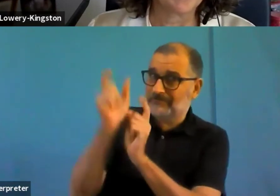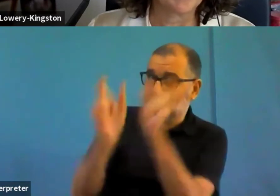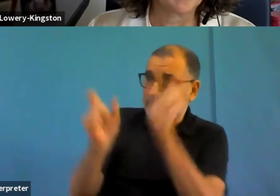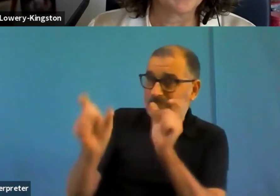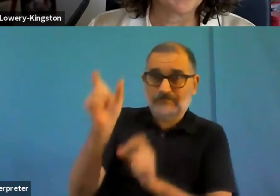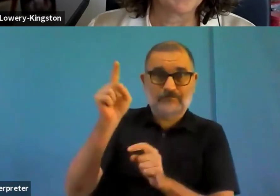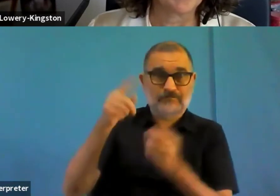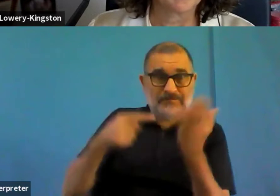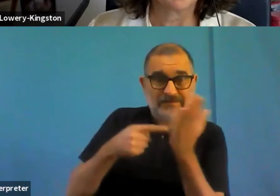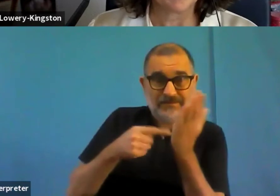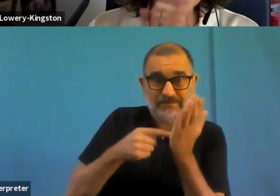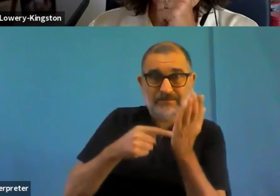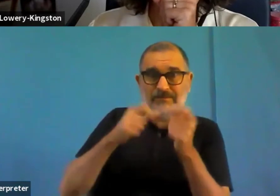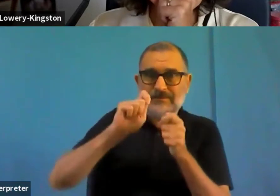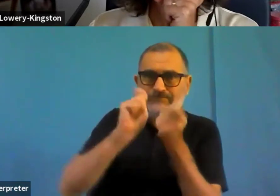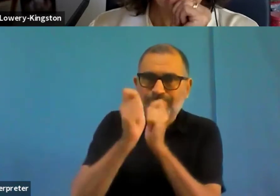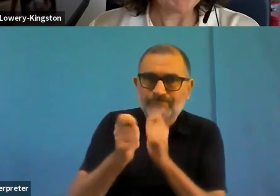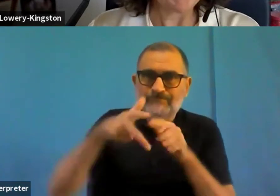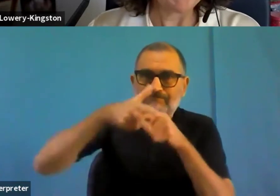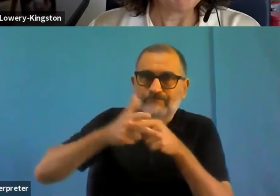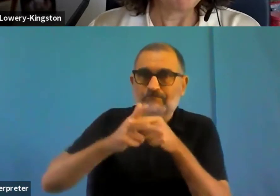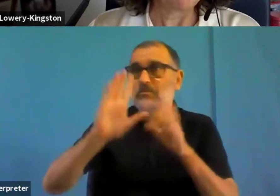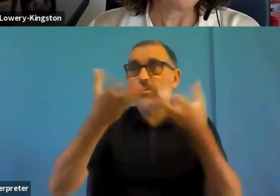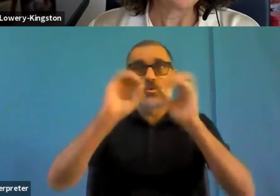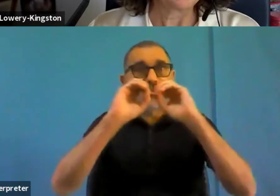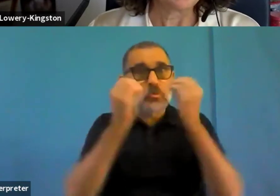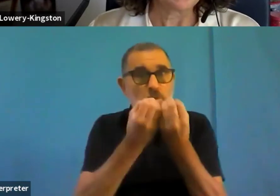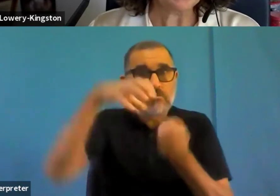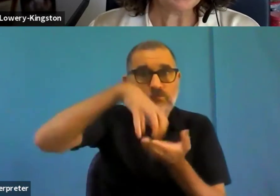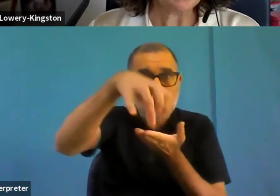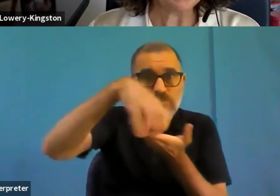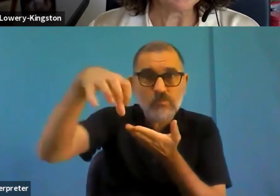and do it quickly and do it in a in a smooth way. I know it is very complex.